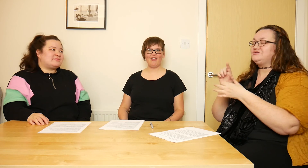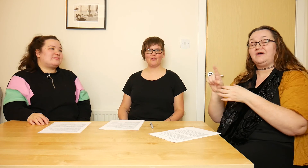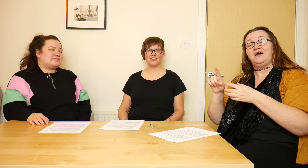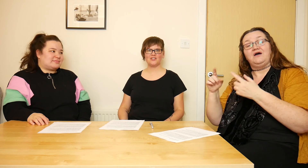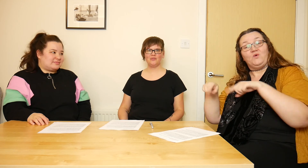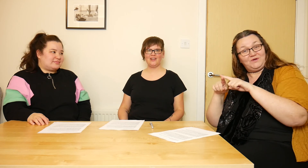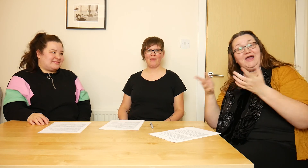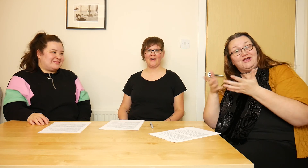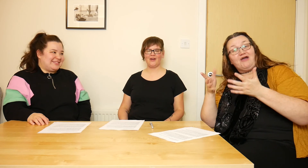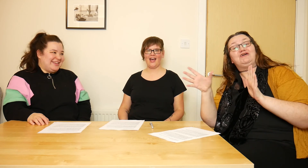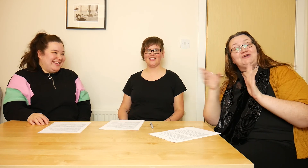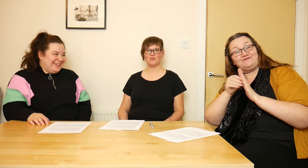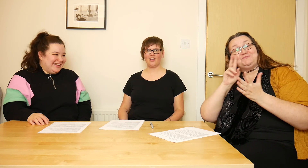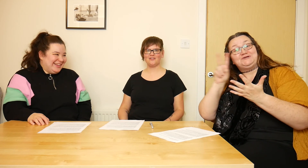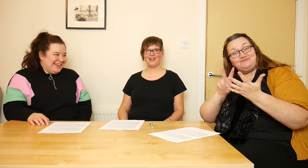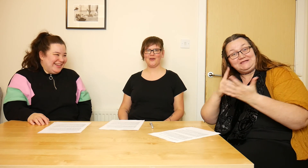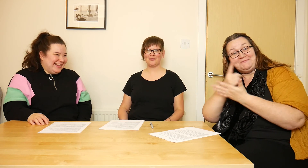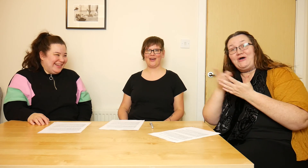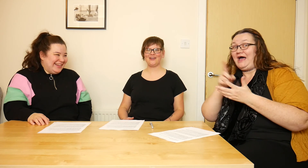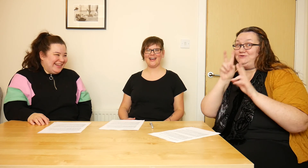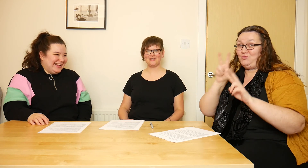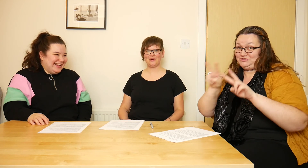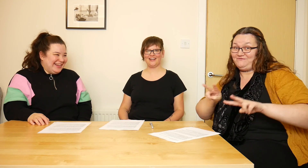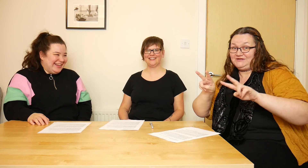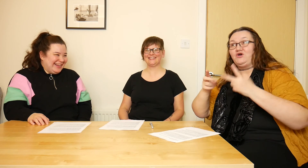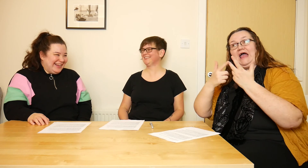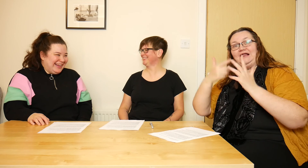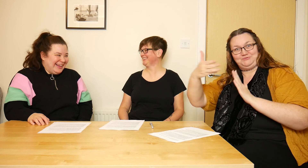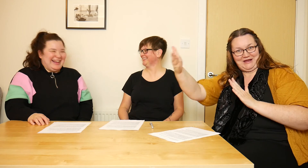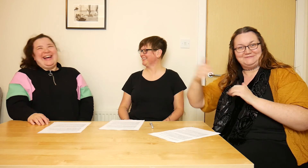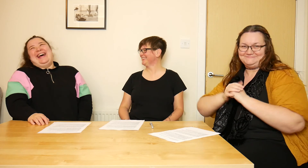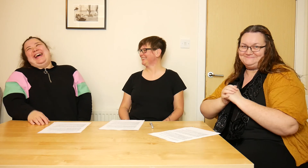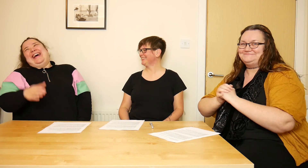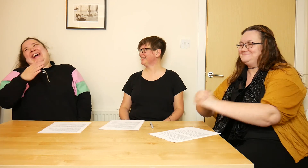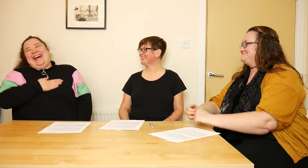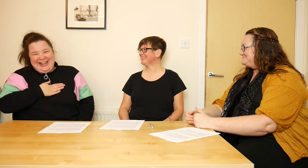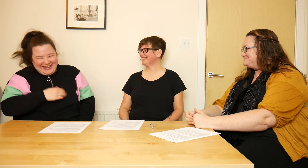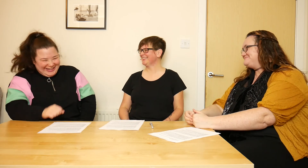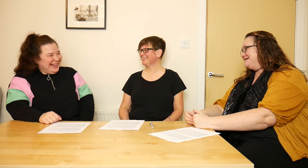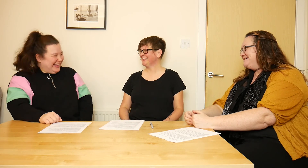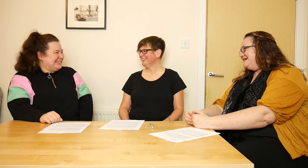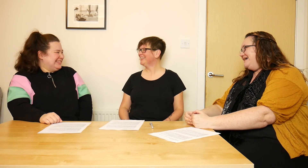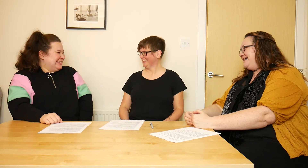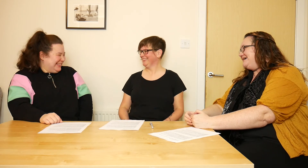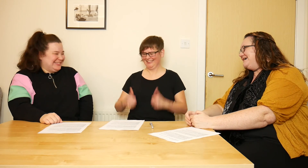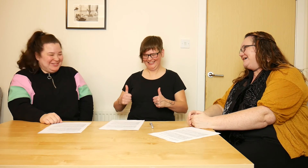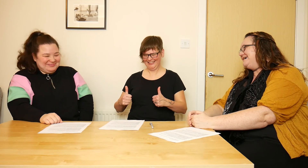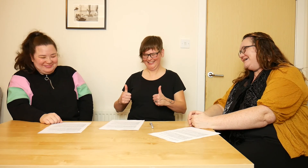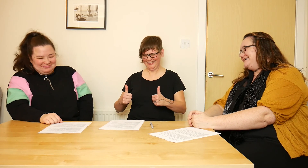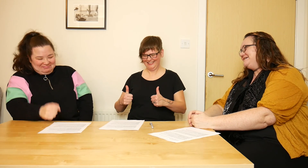that we encourage everyone to read about, and watch videos about elsewhere.